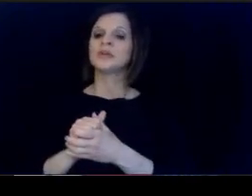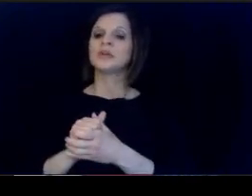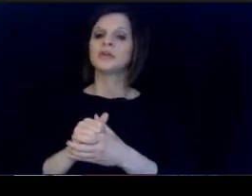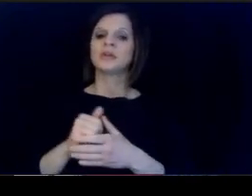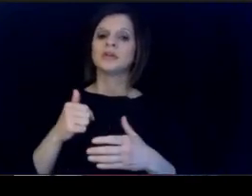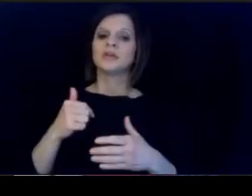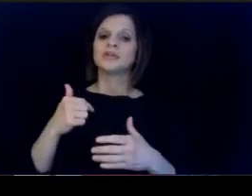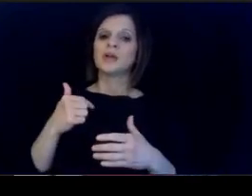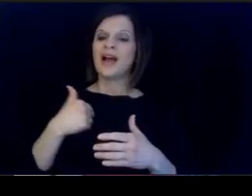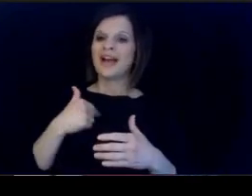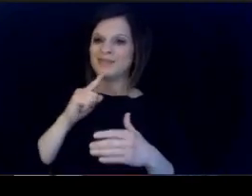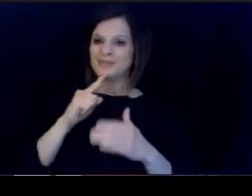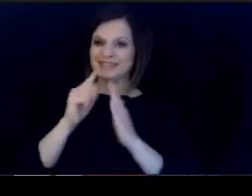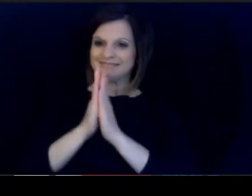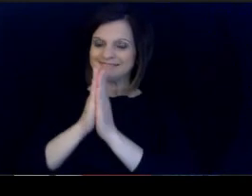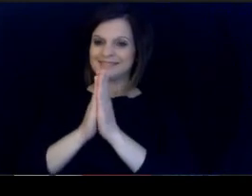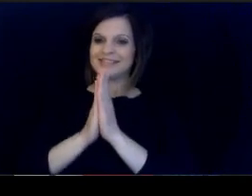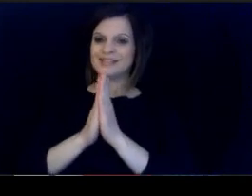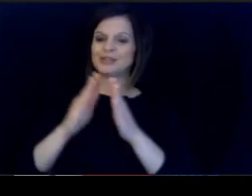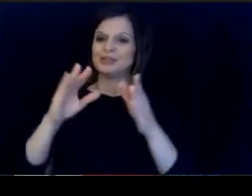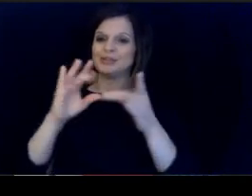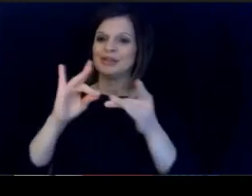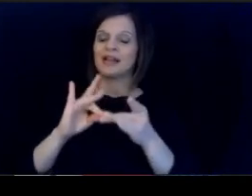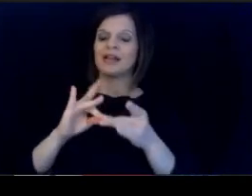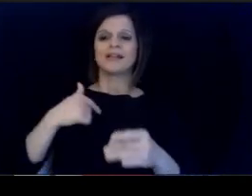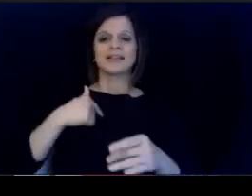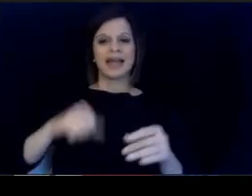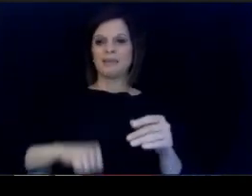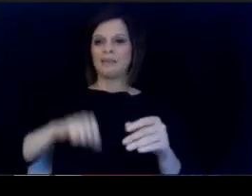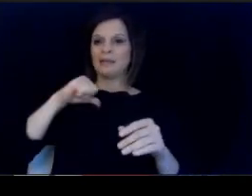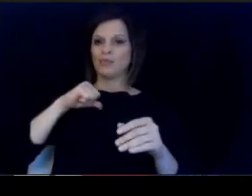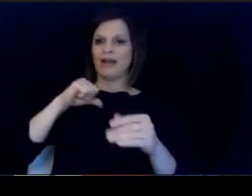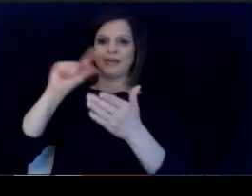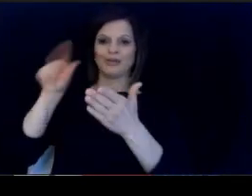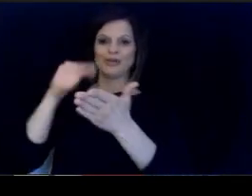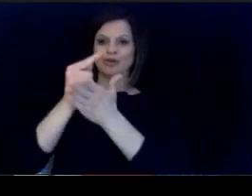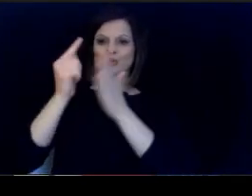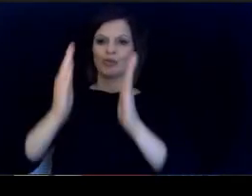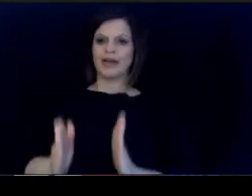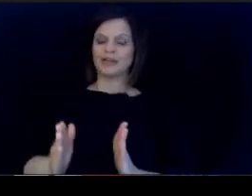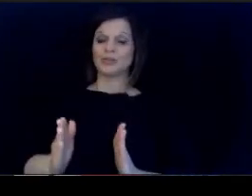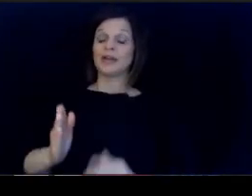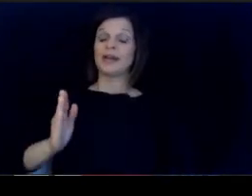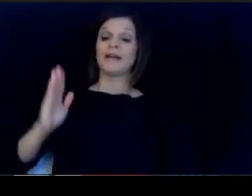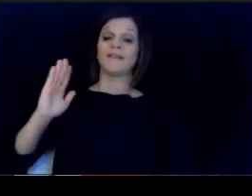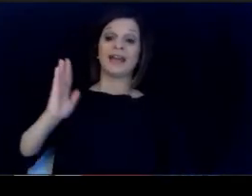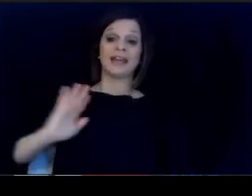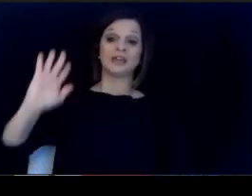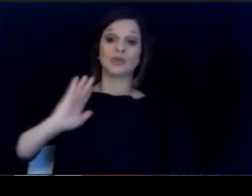I am just chomping at the bit to talk about this because. I am a proud graduate of a historically.